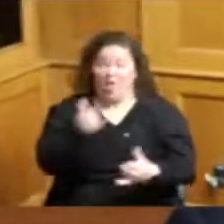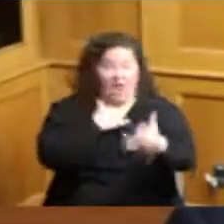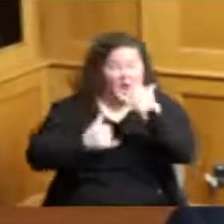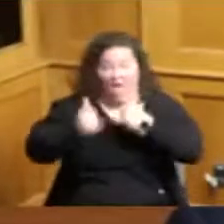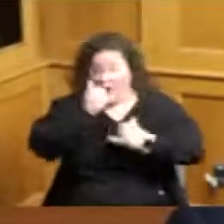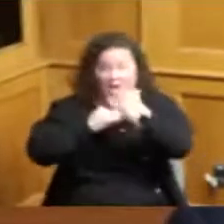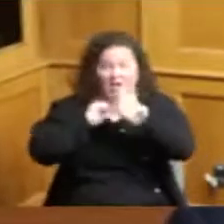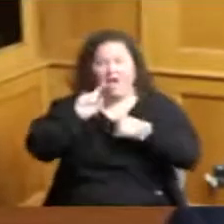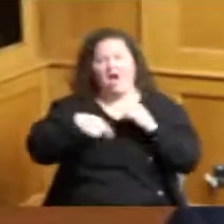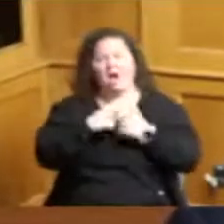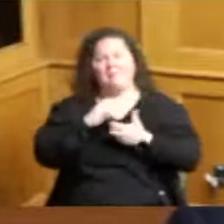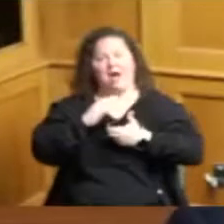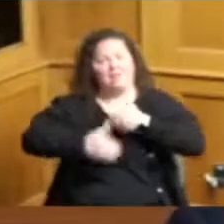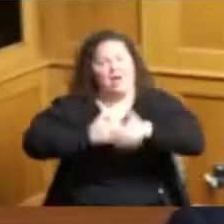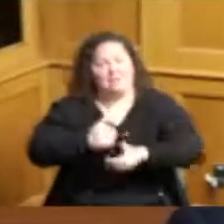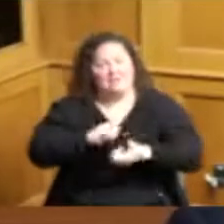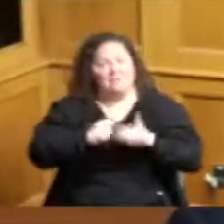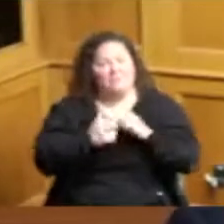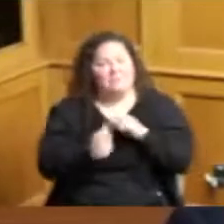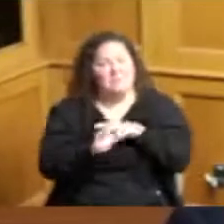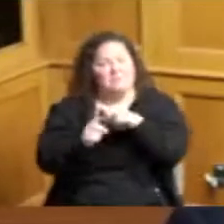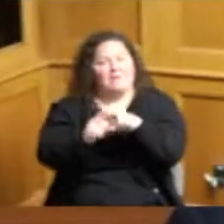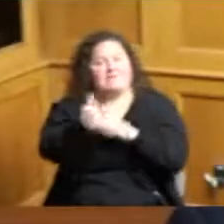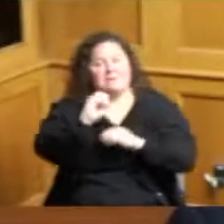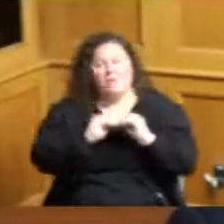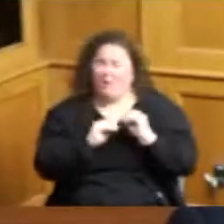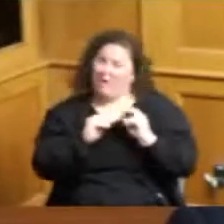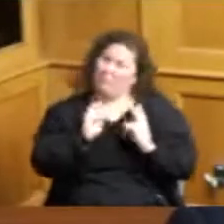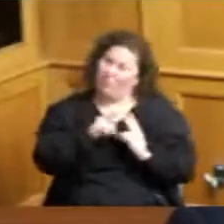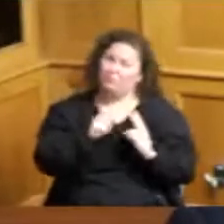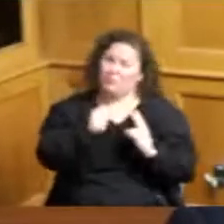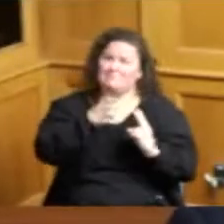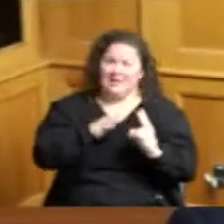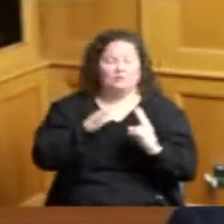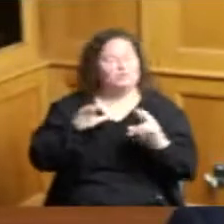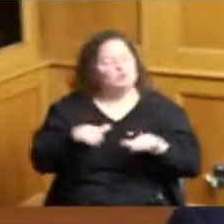process problems or anything like that they do a great job balancing customer service and making